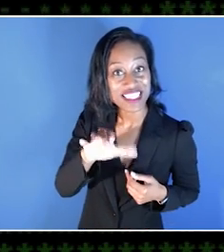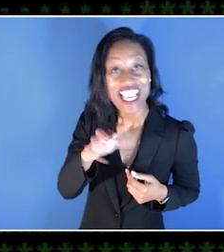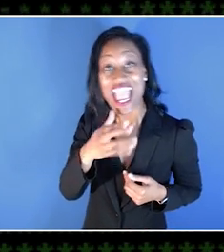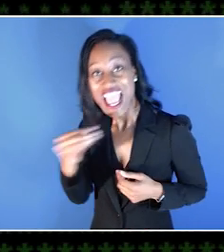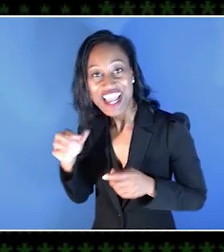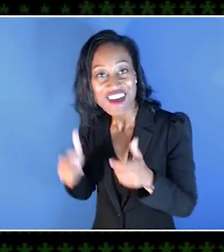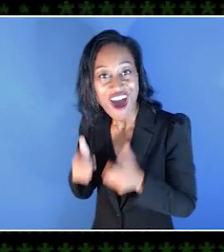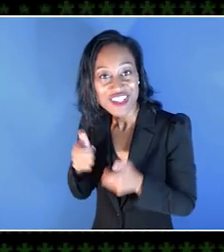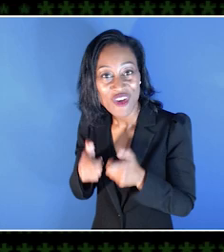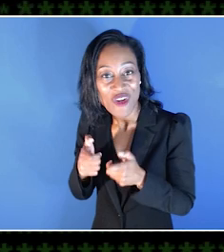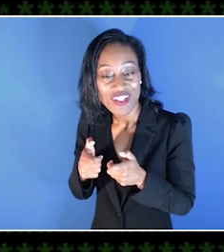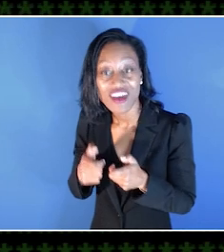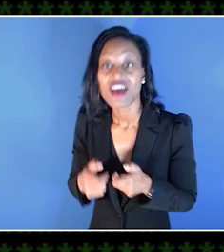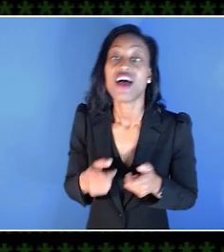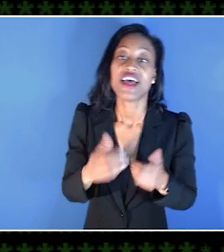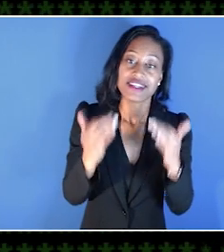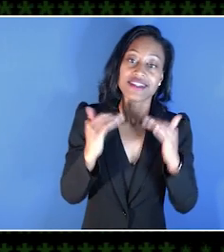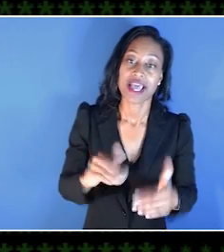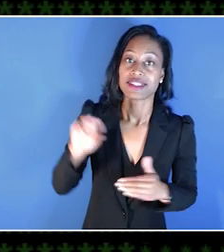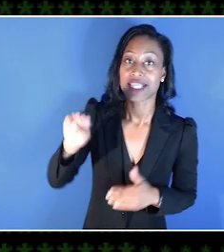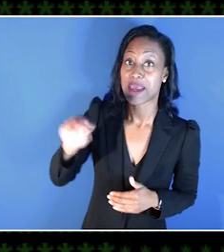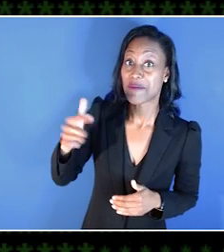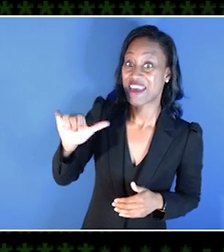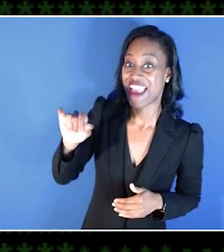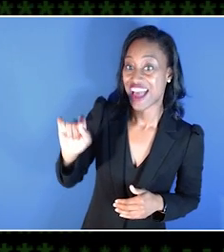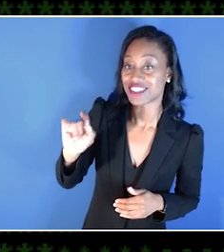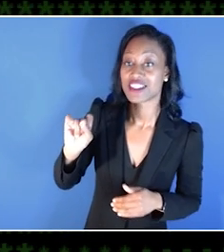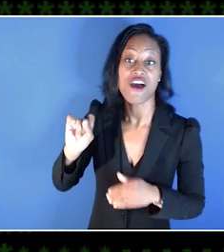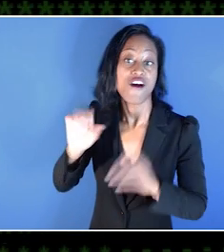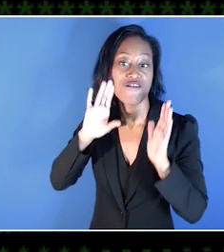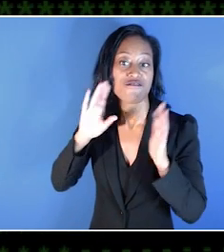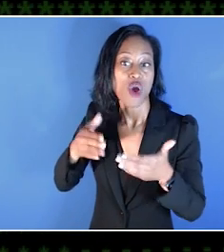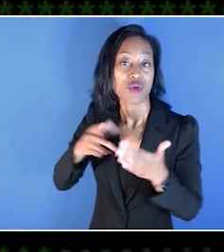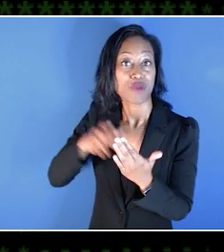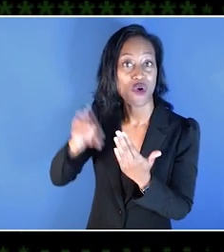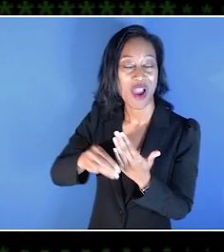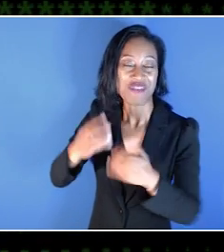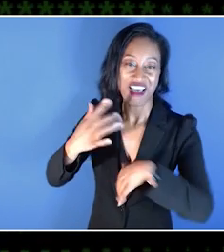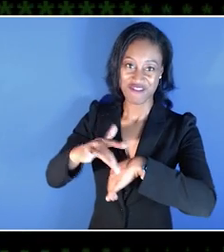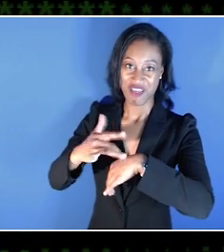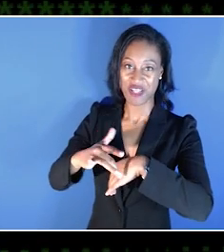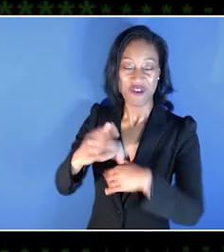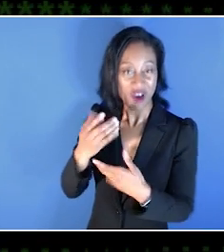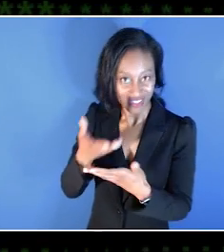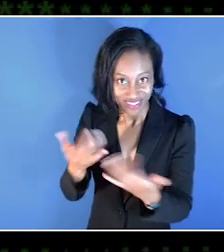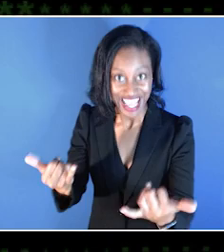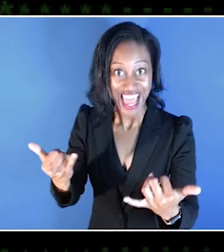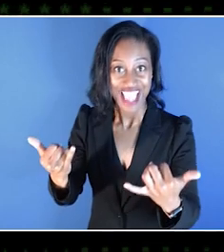Next, the MGATS Players with Disabilities Focus program is available as of today, providing a resource for developers